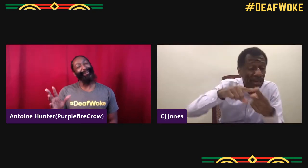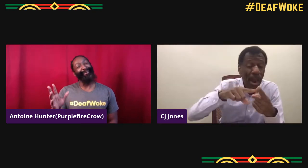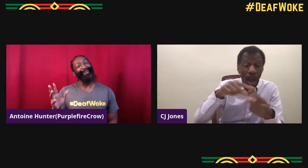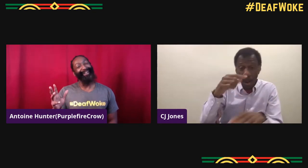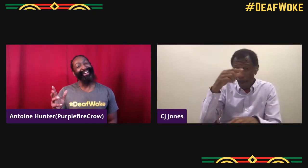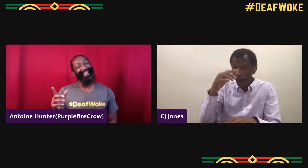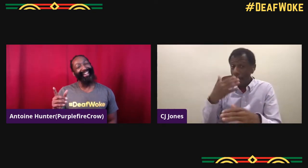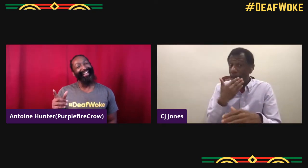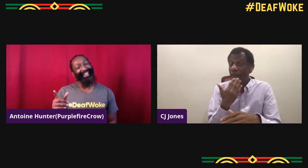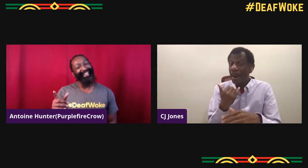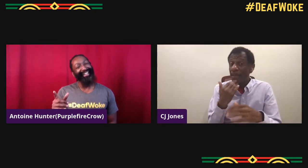So like, hello, I'm here,